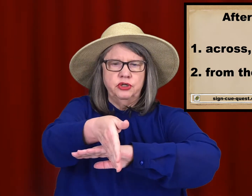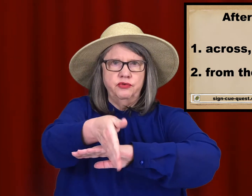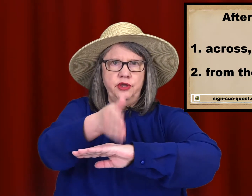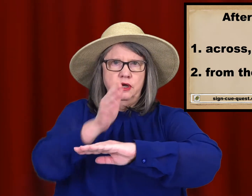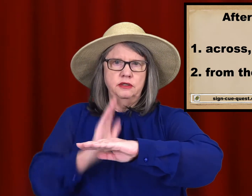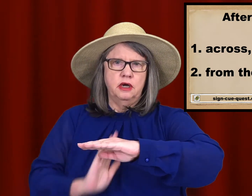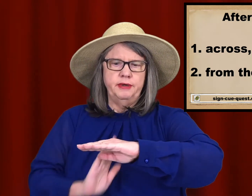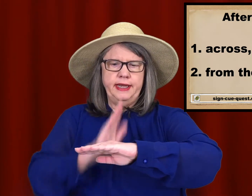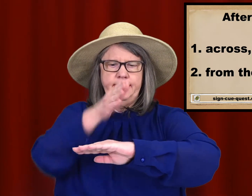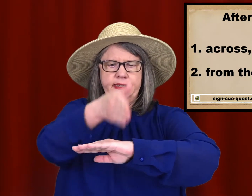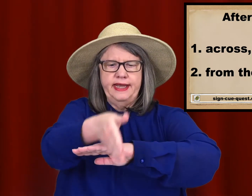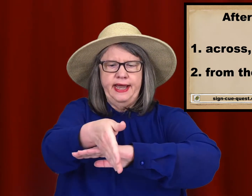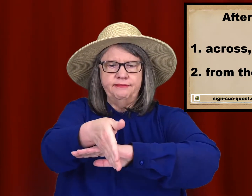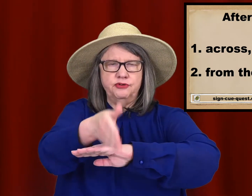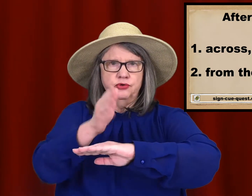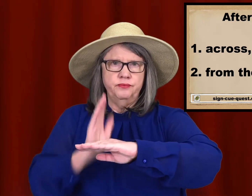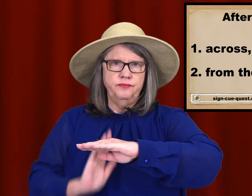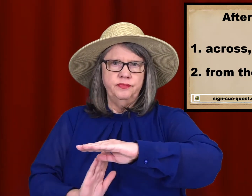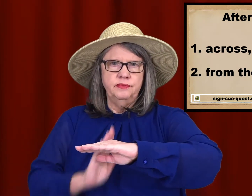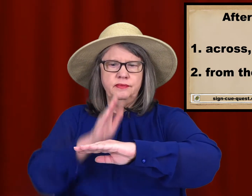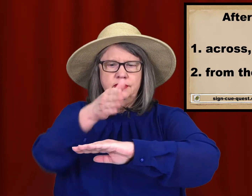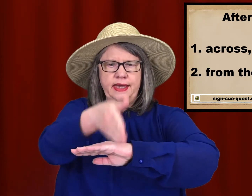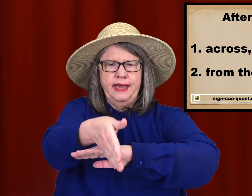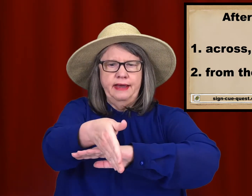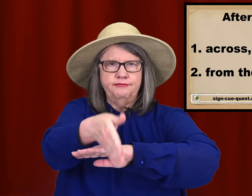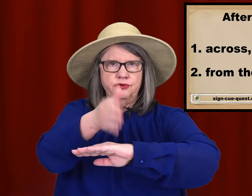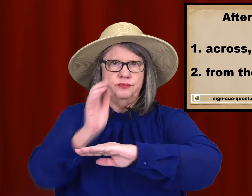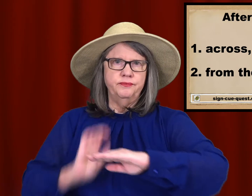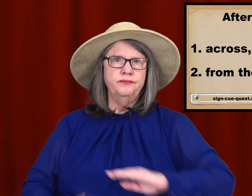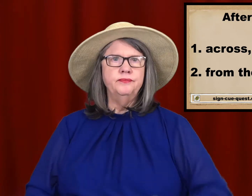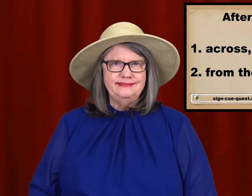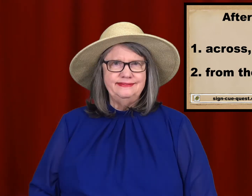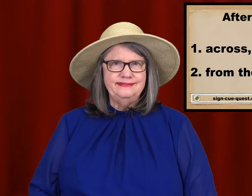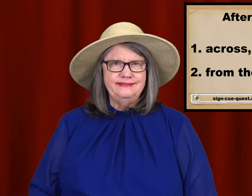over the non-dominant hand. AFTER. AFTER.